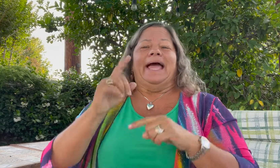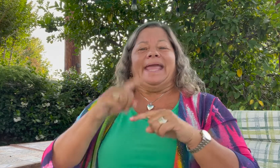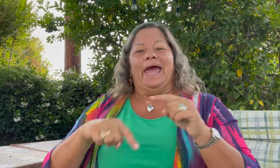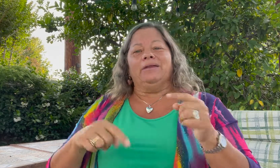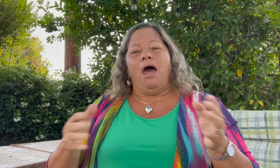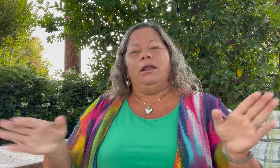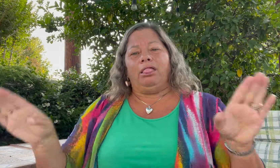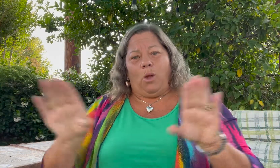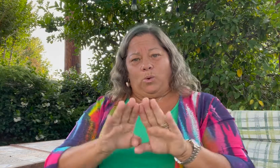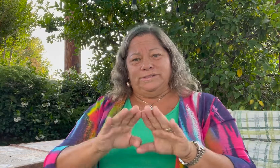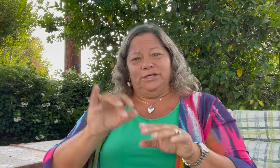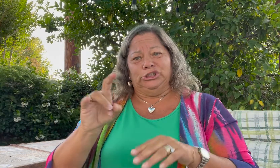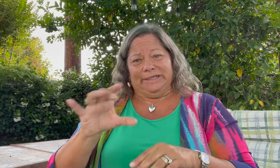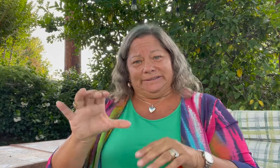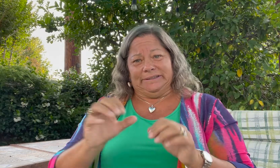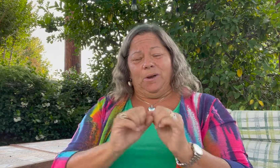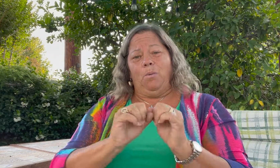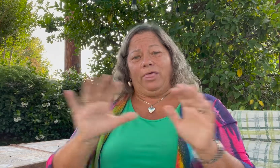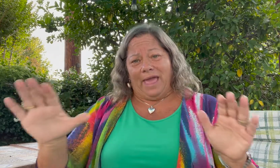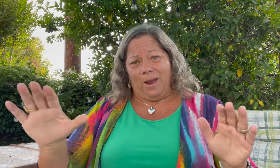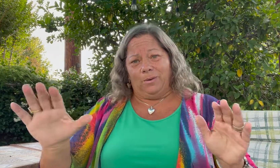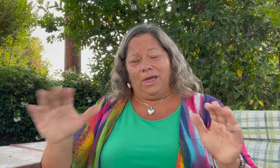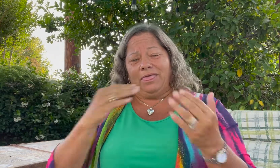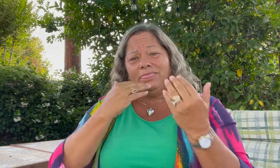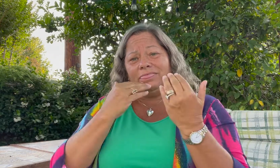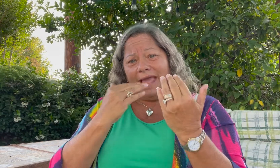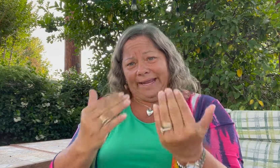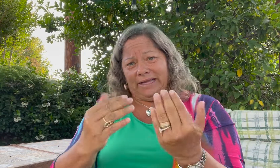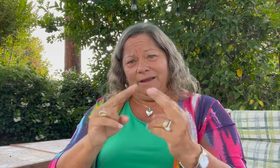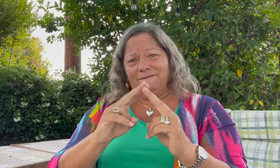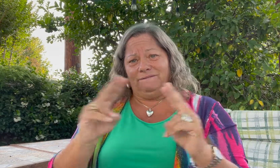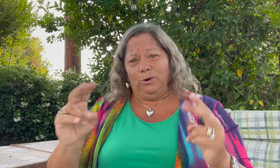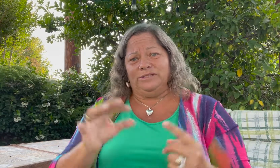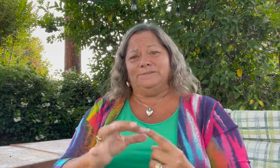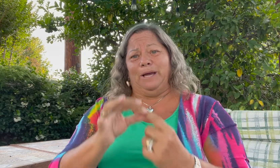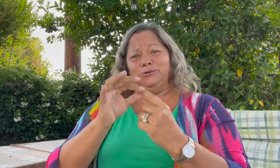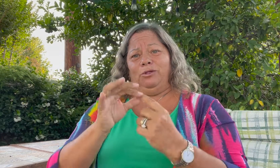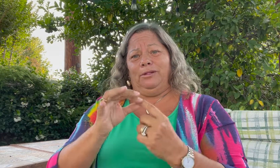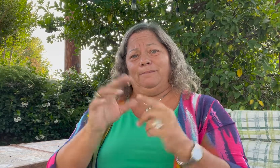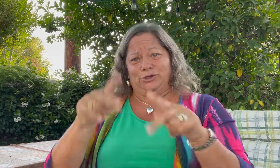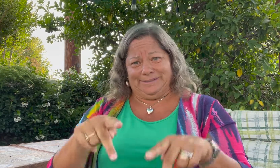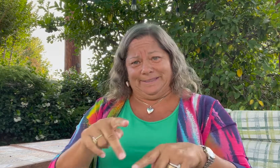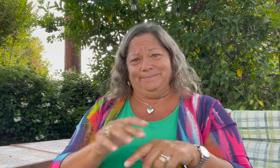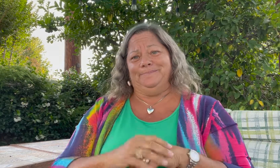I can't close JDCC without thanking a very special person.